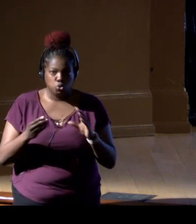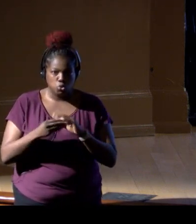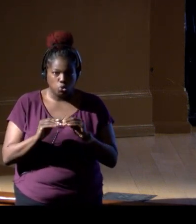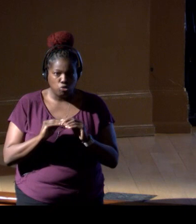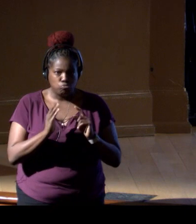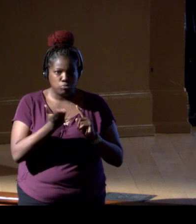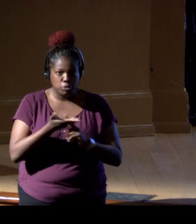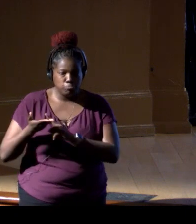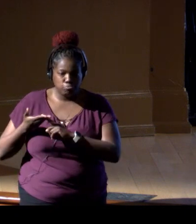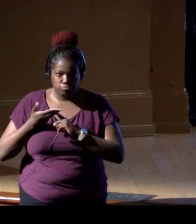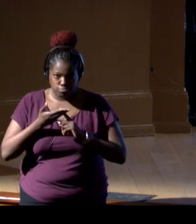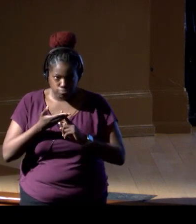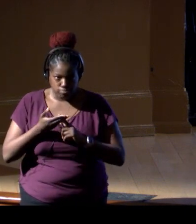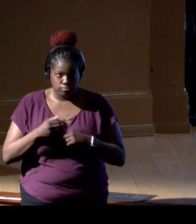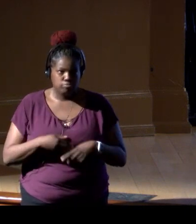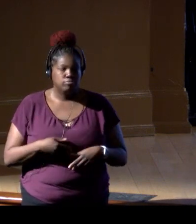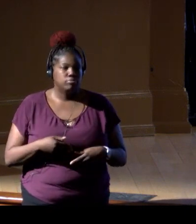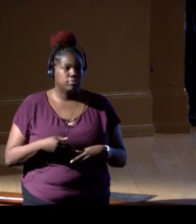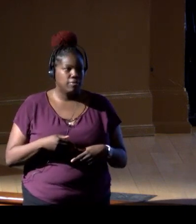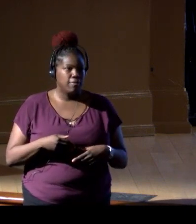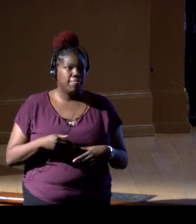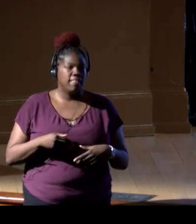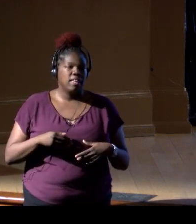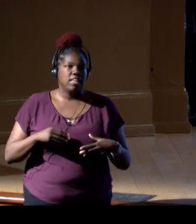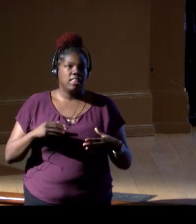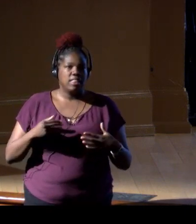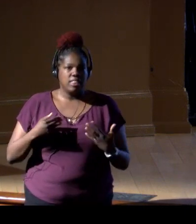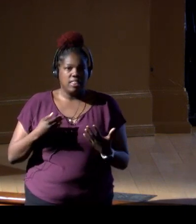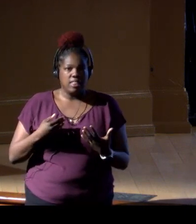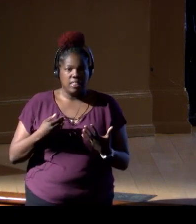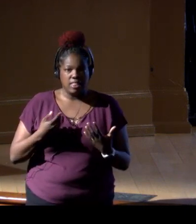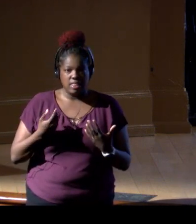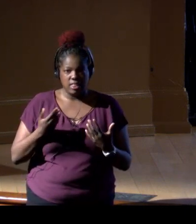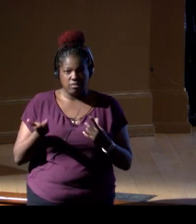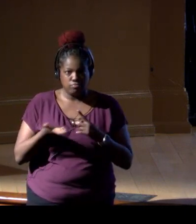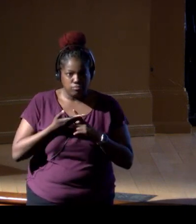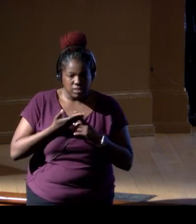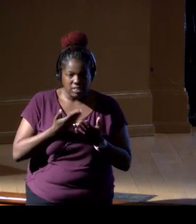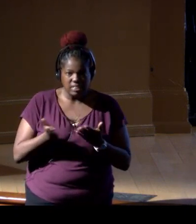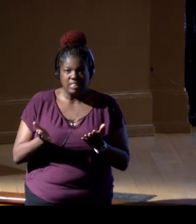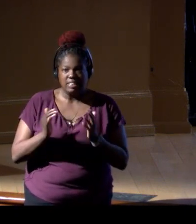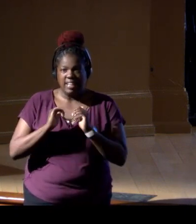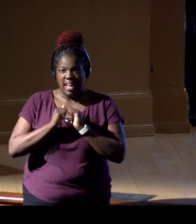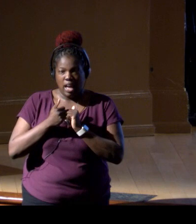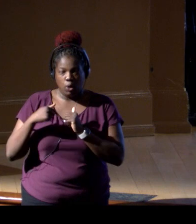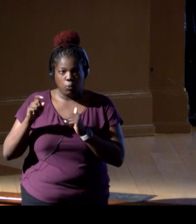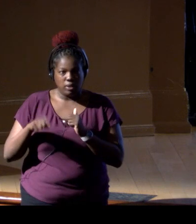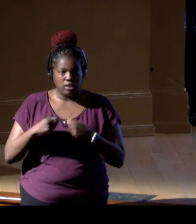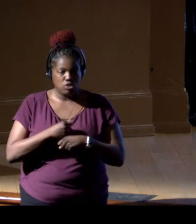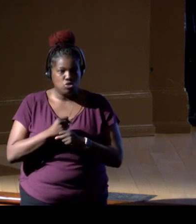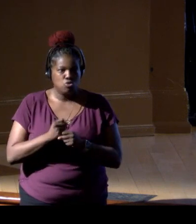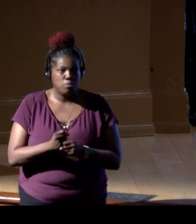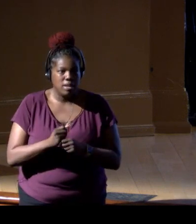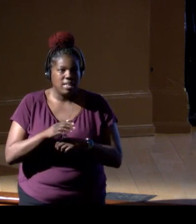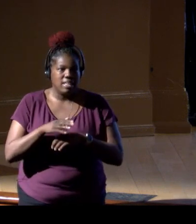to tell the compelling nature of why we need to be making these national level decisions,